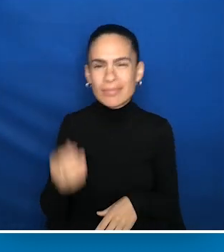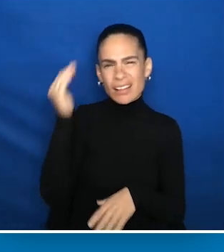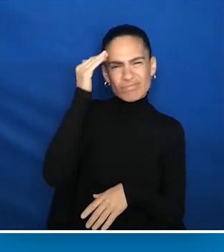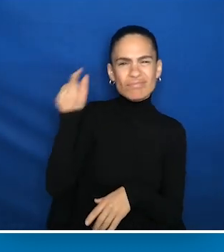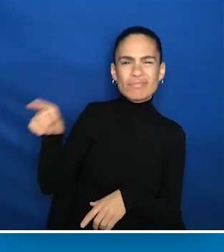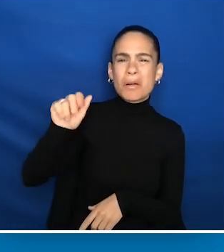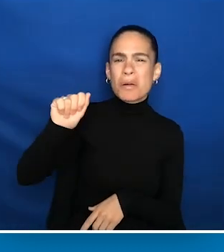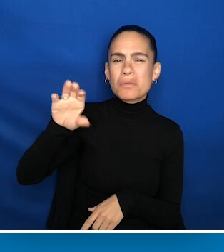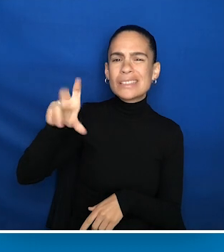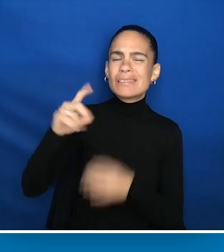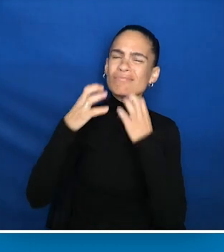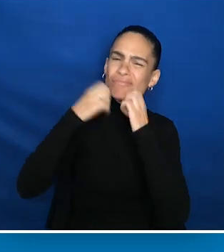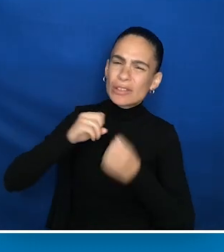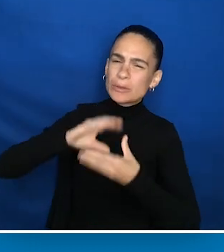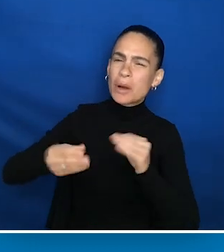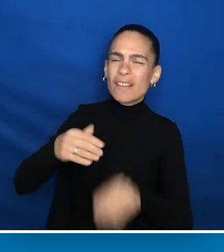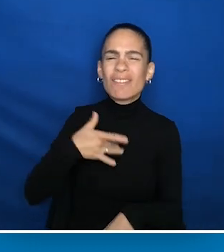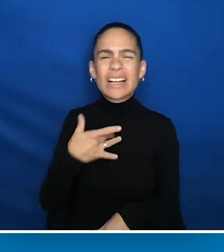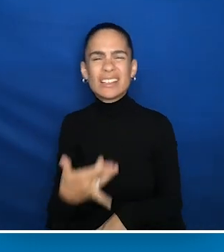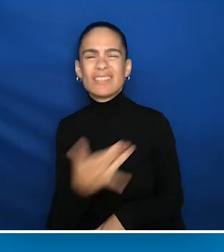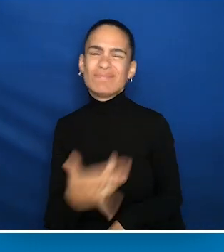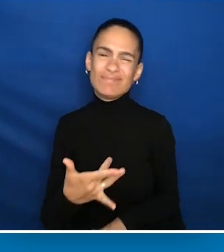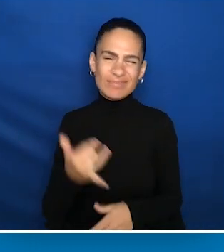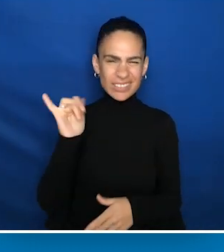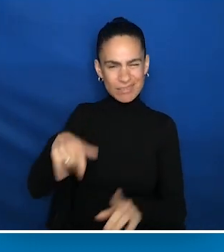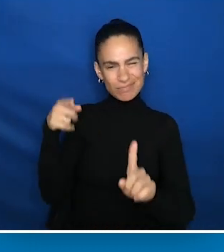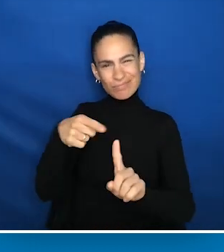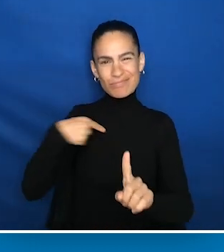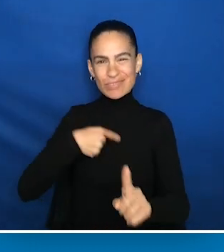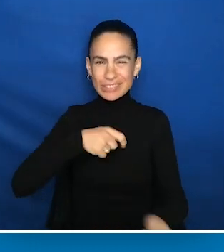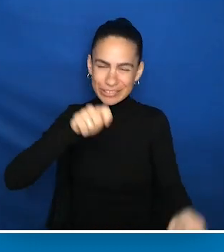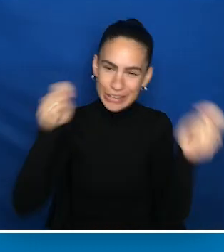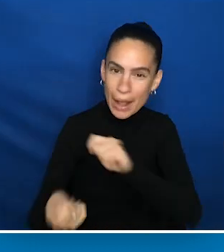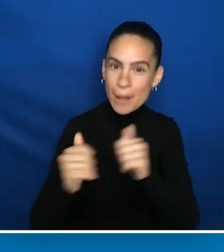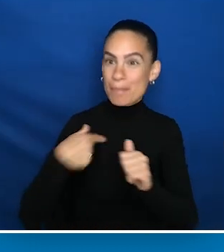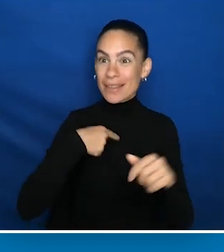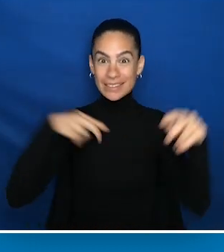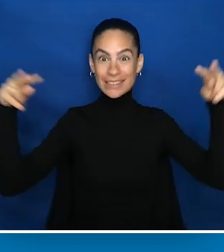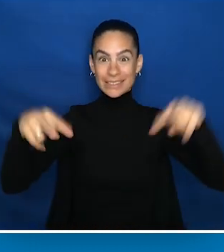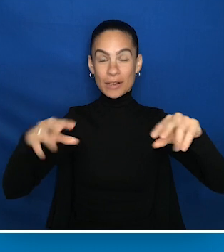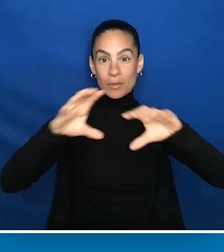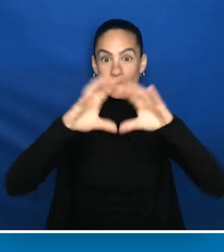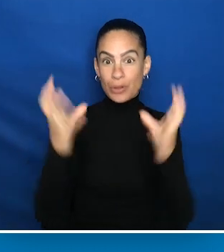and that really heartens me because it's how we change. It's how we see the world. I know when I can tell a story about something,